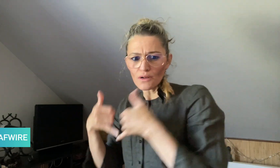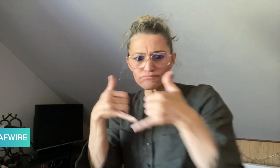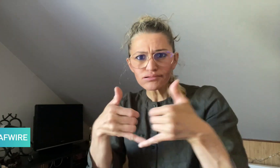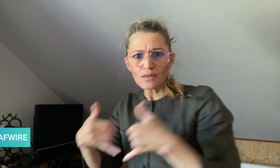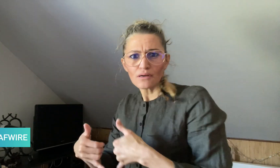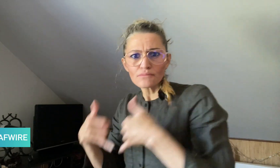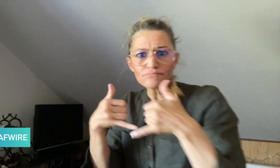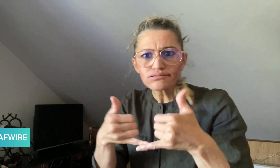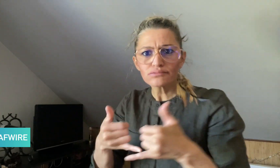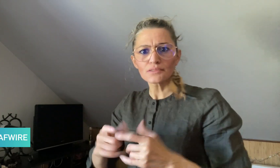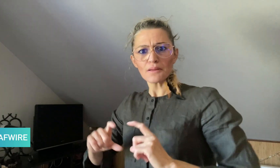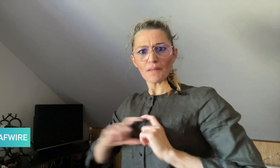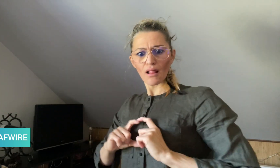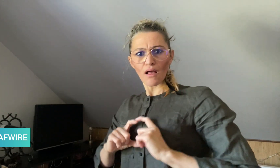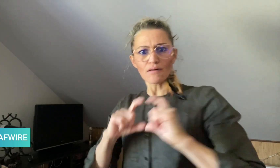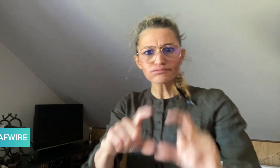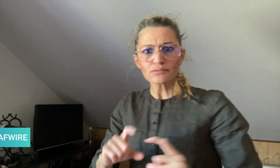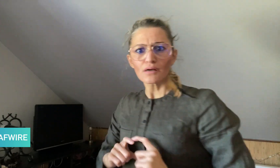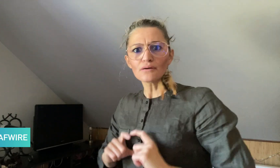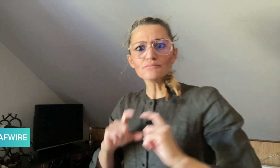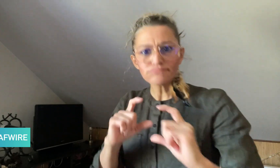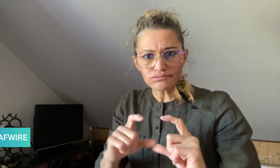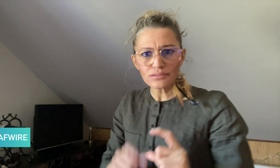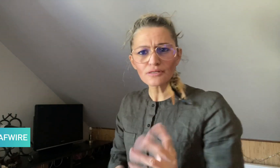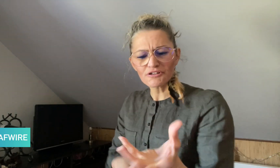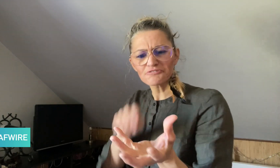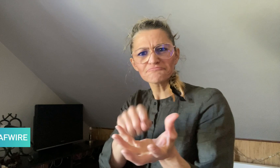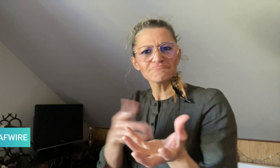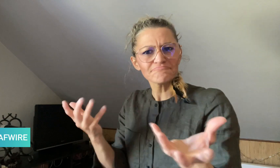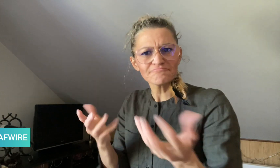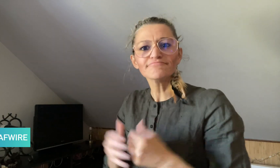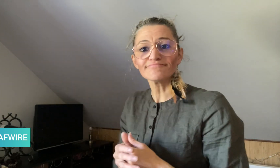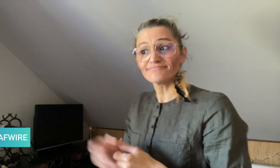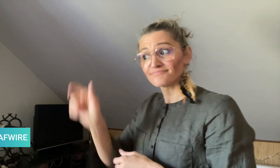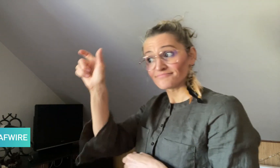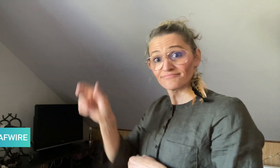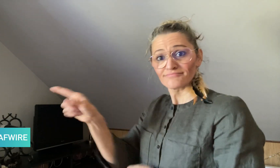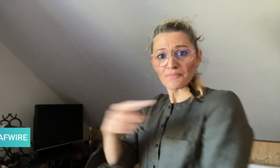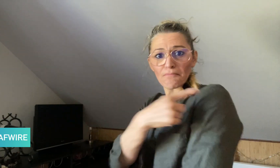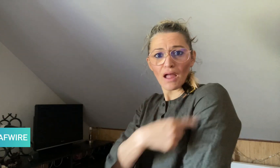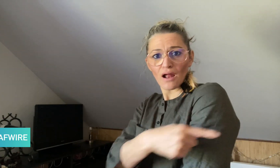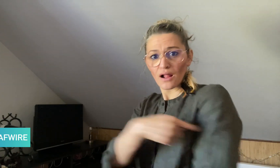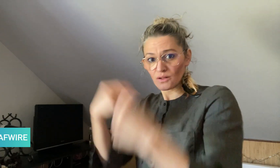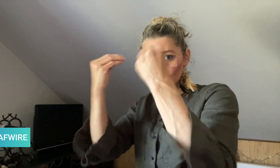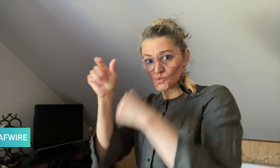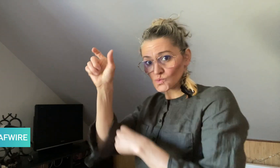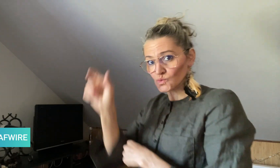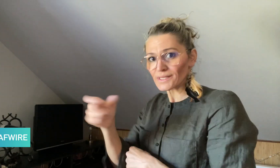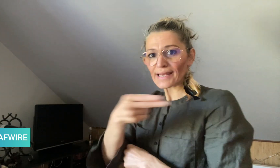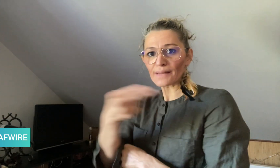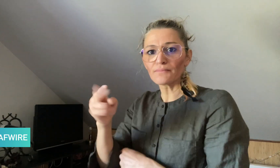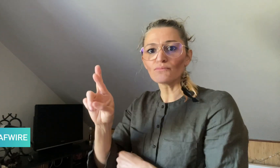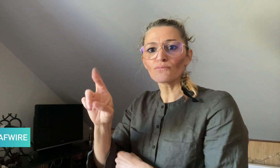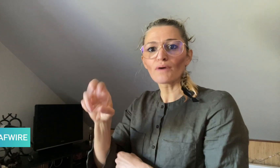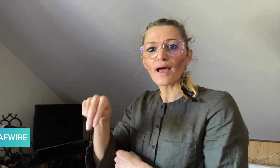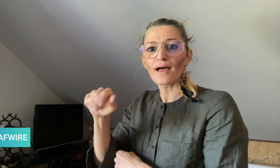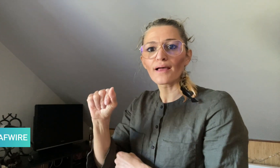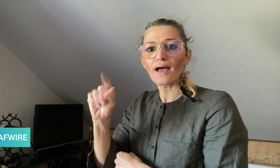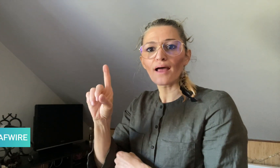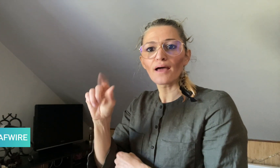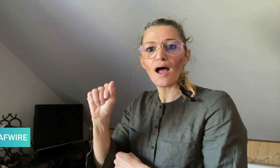the College of Medicine at King Saud University in Saudi Arabia,